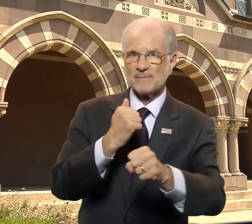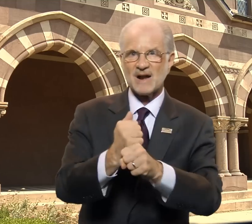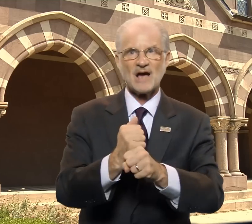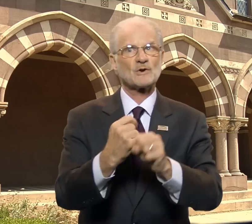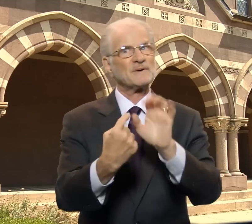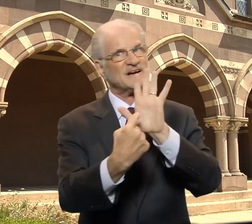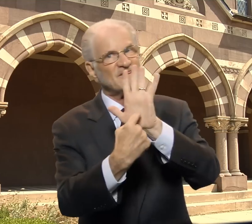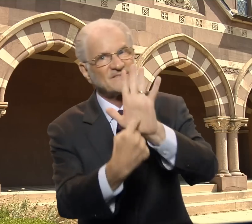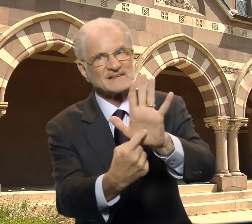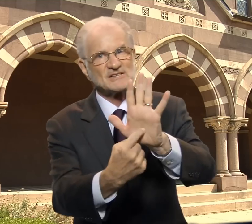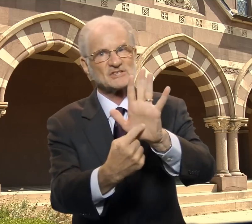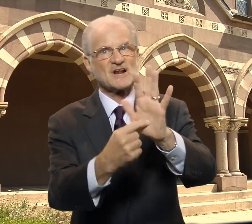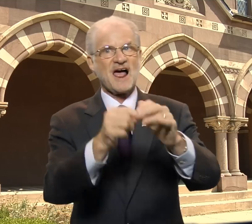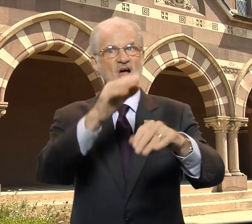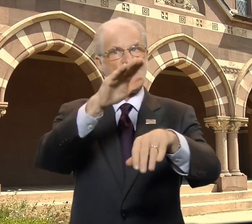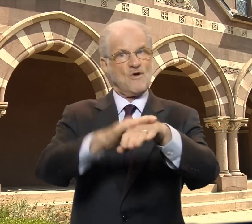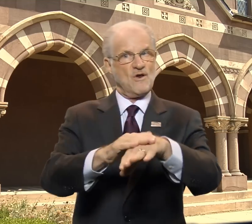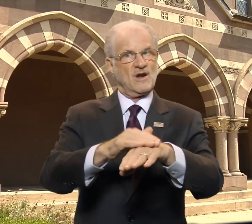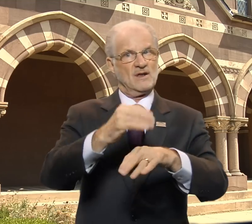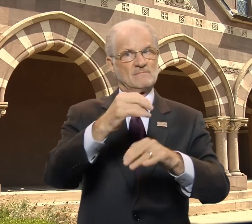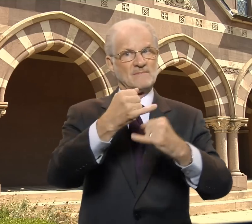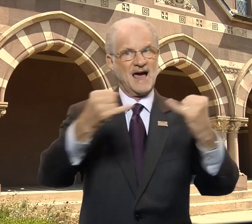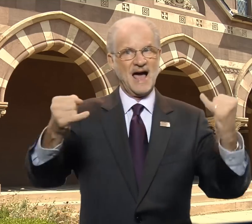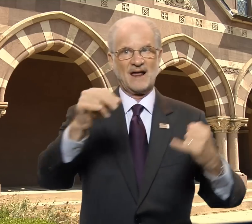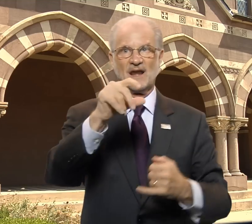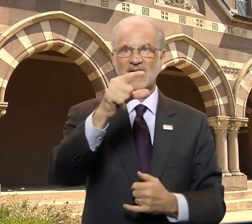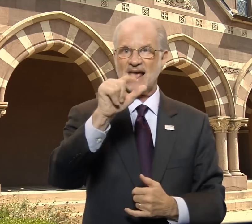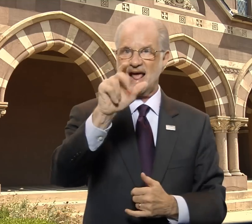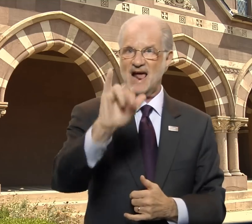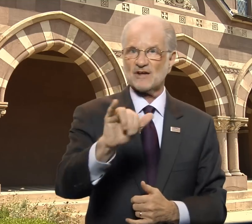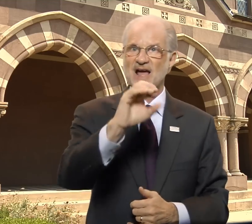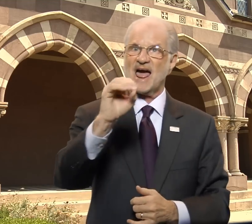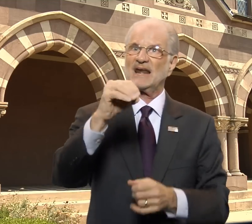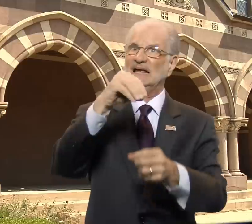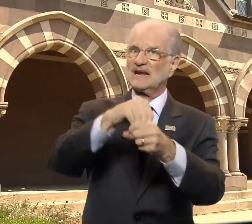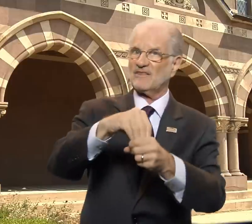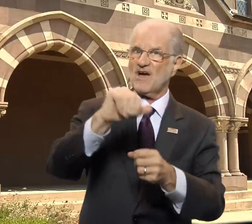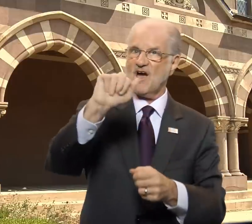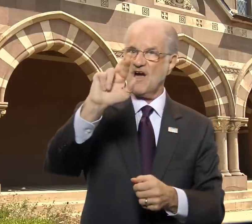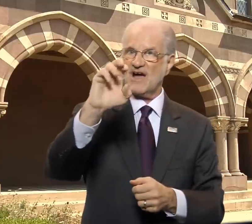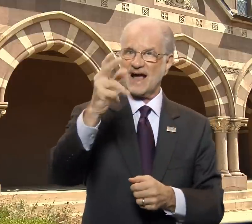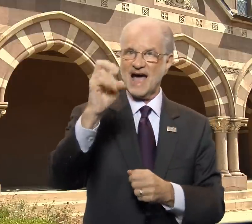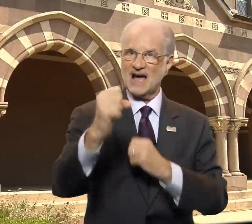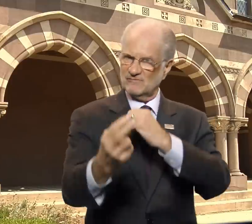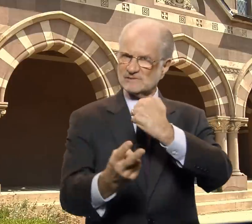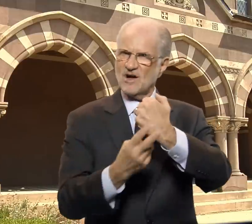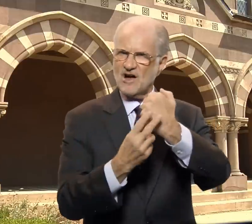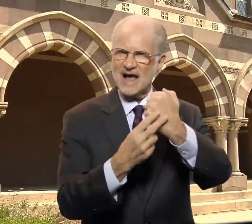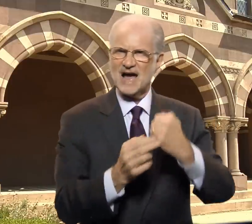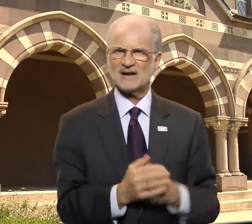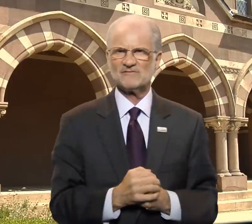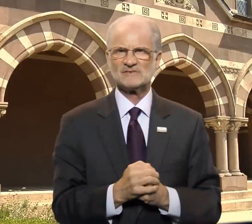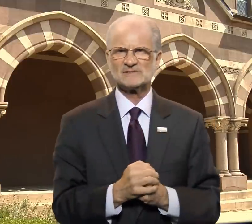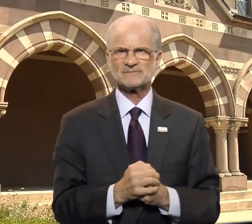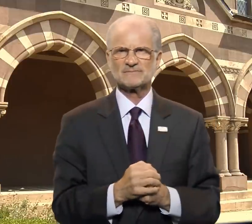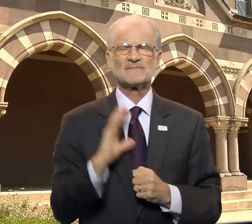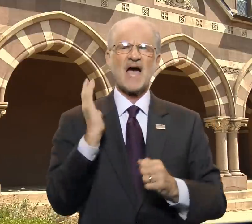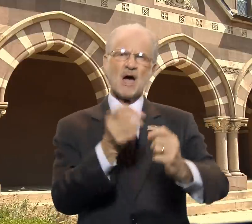in an online gallery and in the Archives.